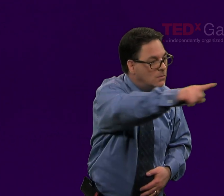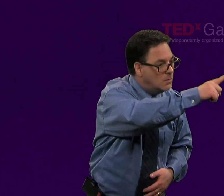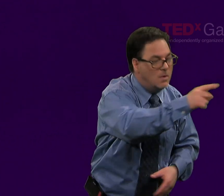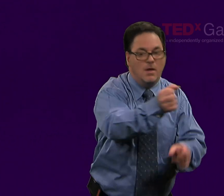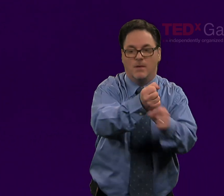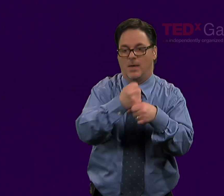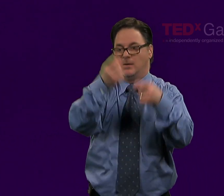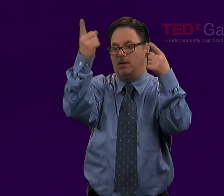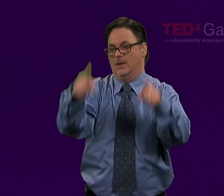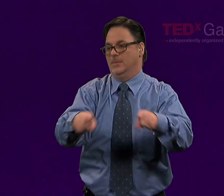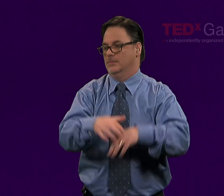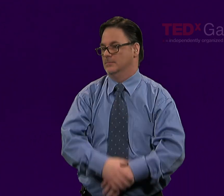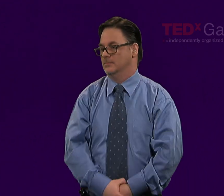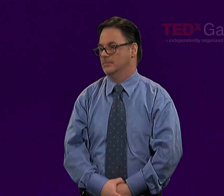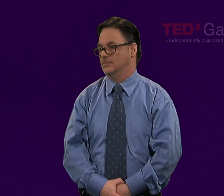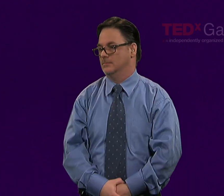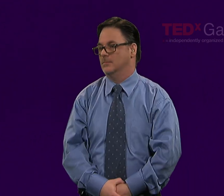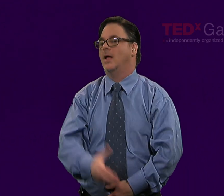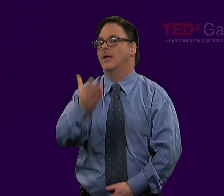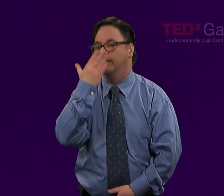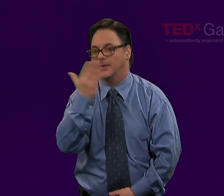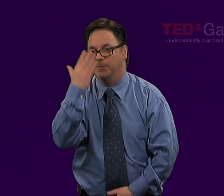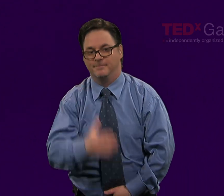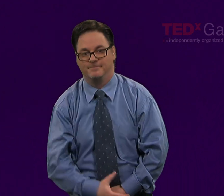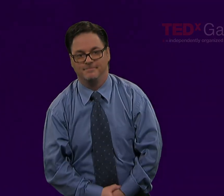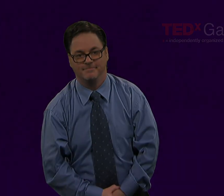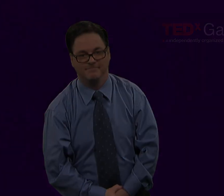Every one of you can make this happen. Thank you very much.